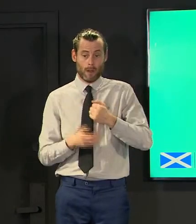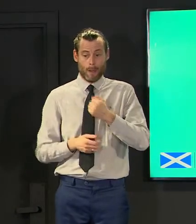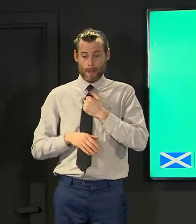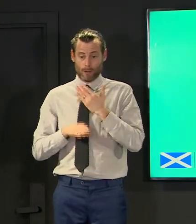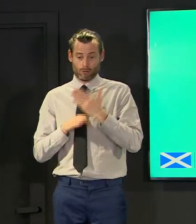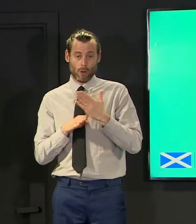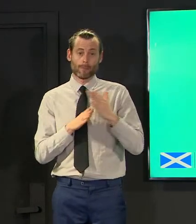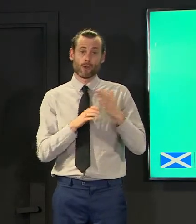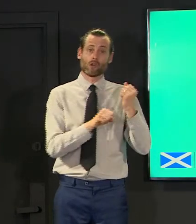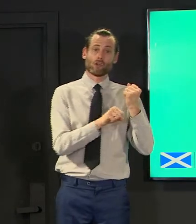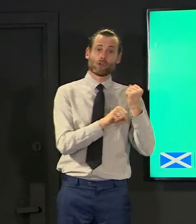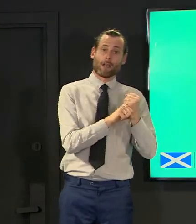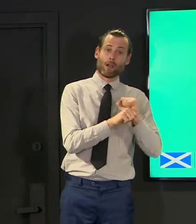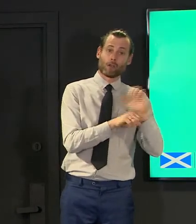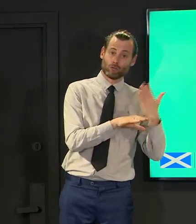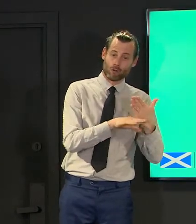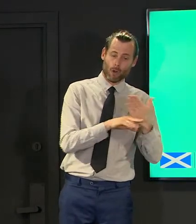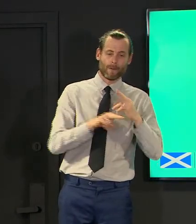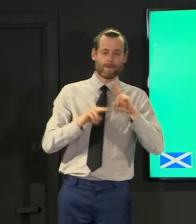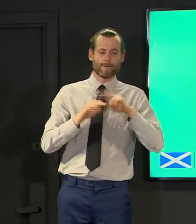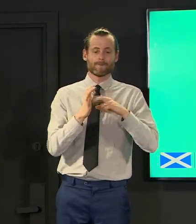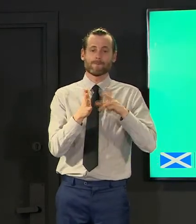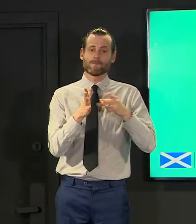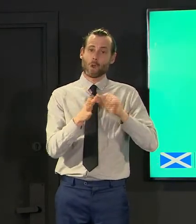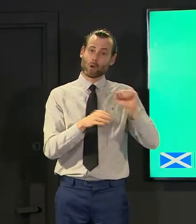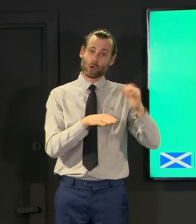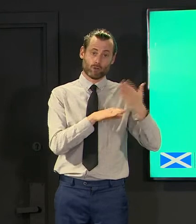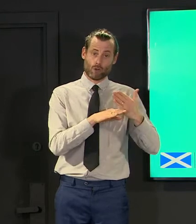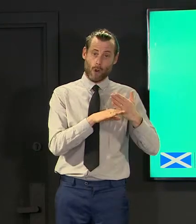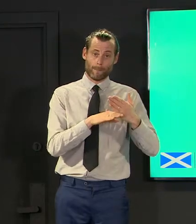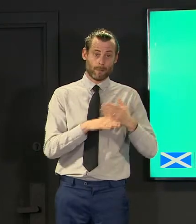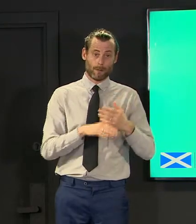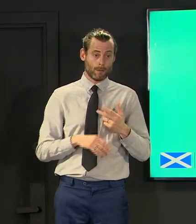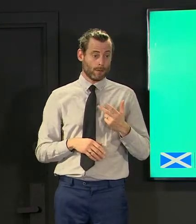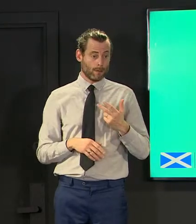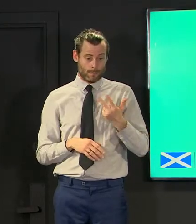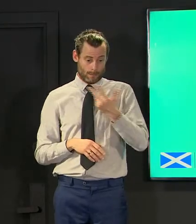job the people who do fiona's job across the four countries and we gather that advice and then we